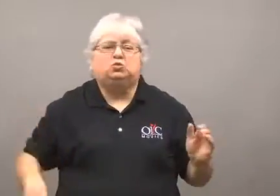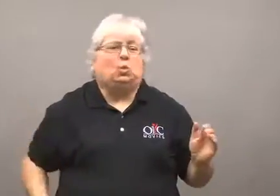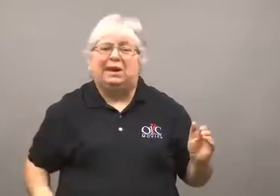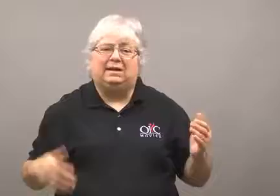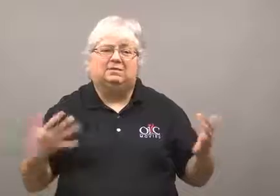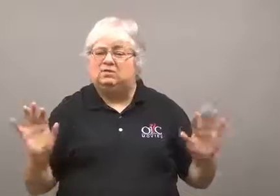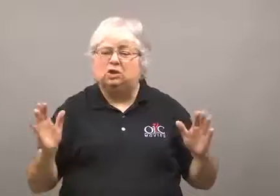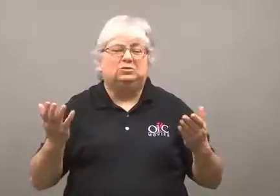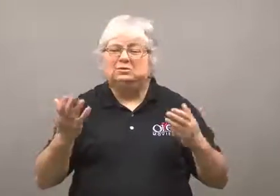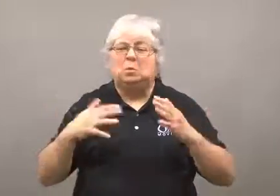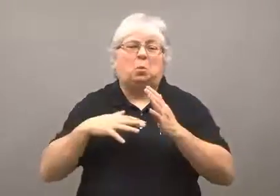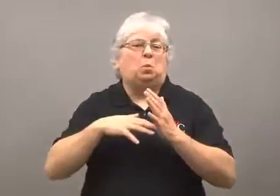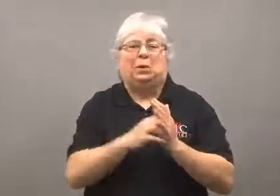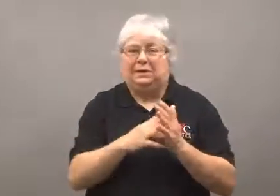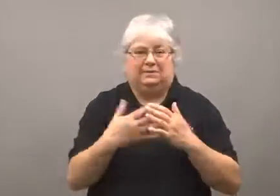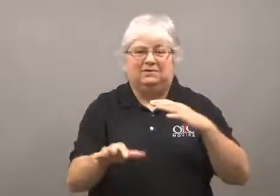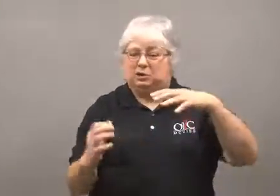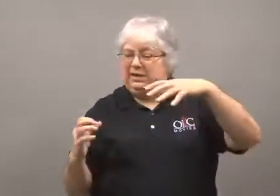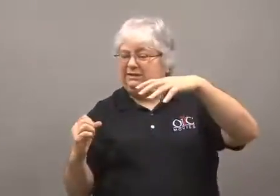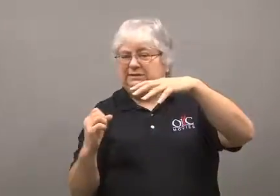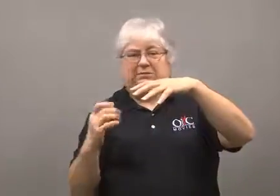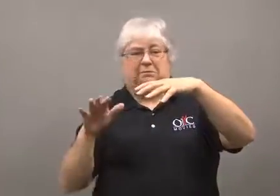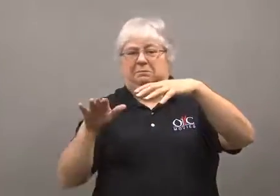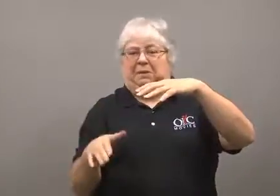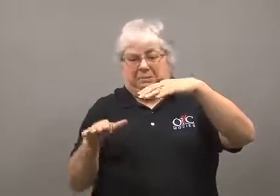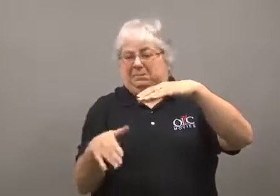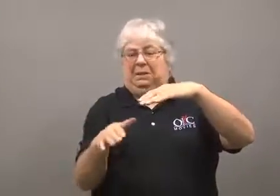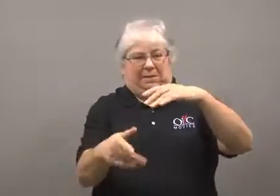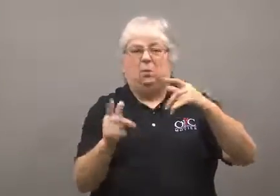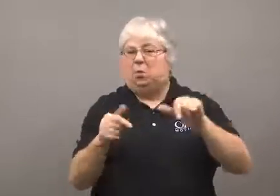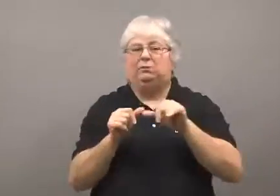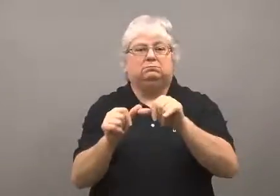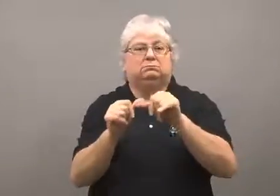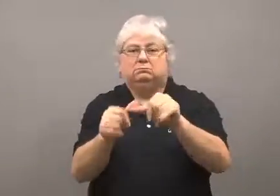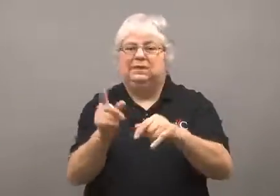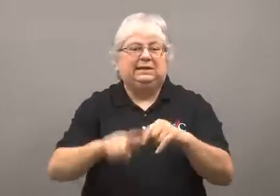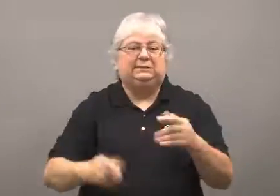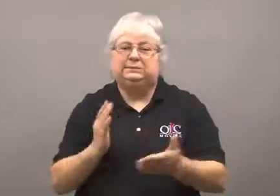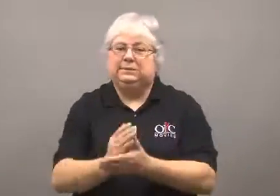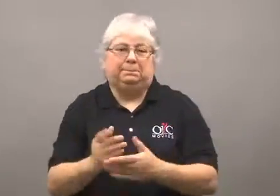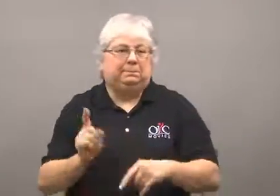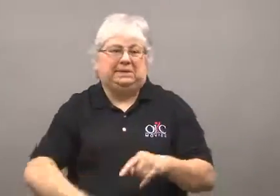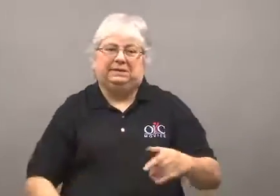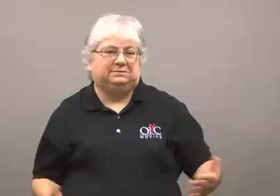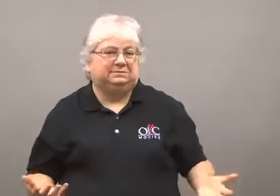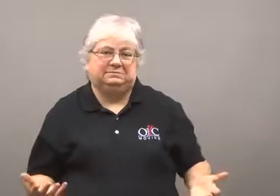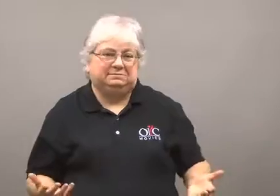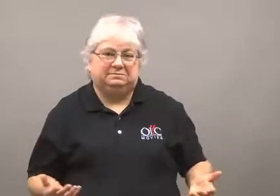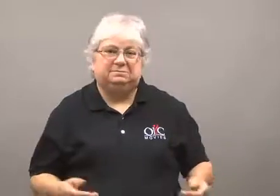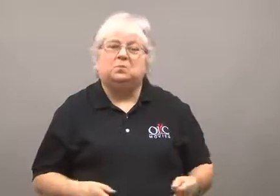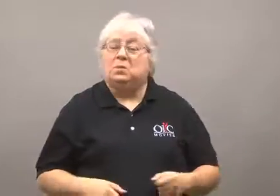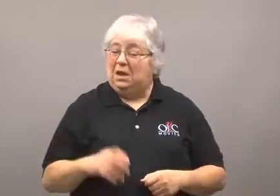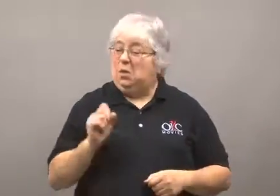It's too late: the ice is so weak, chunks will continue to break off, and can't stop.